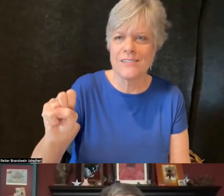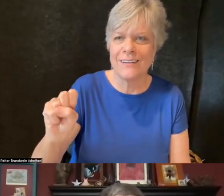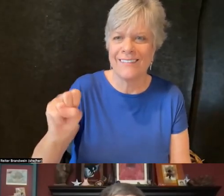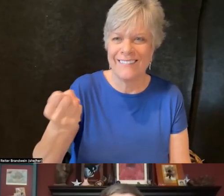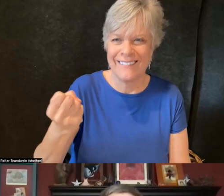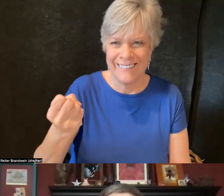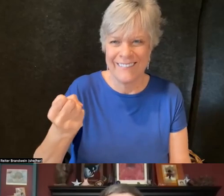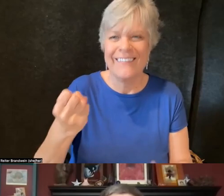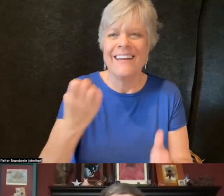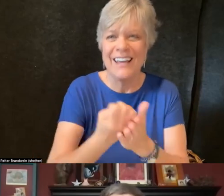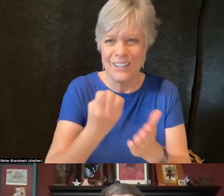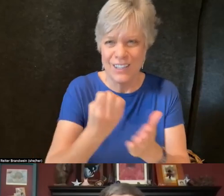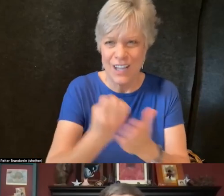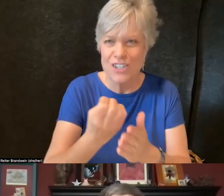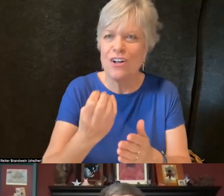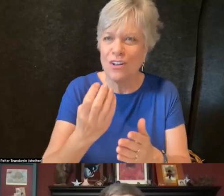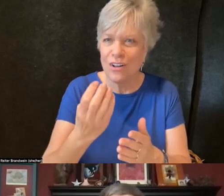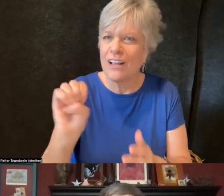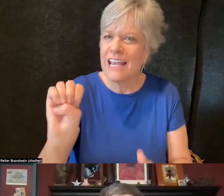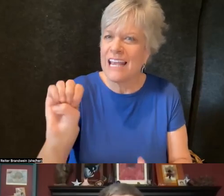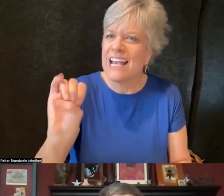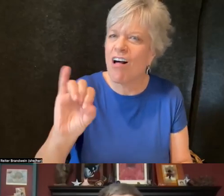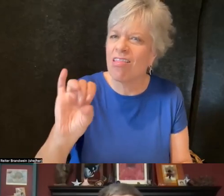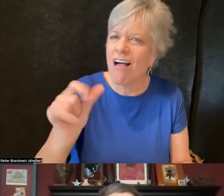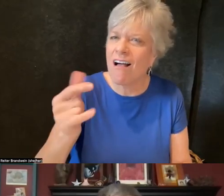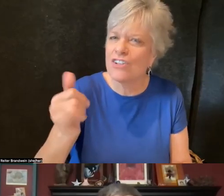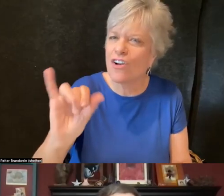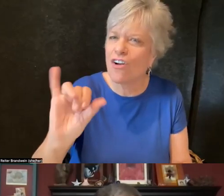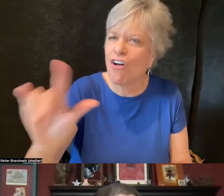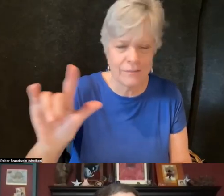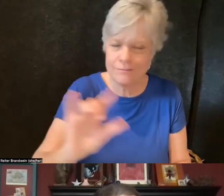to see how that addresses the question, why not disability, right?